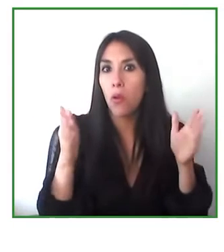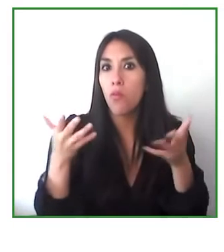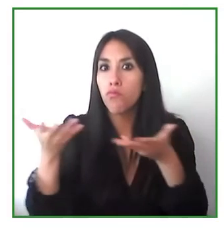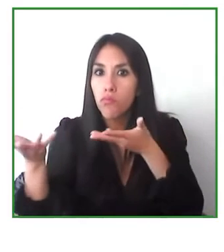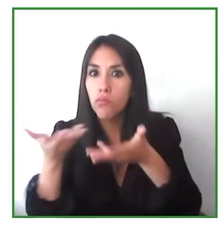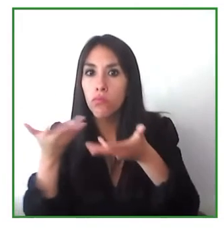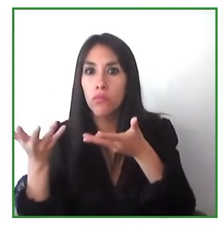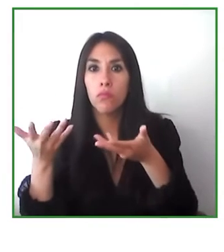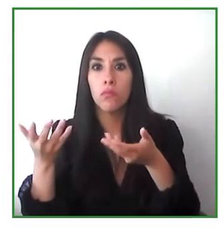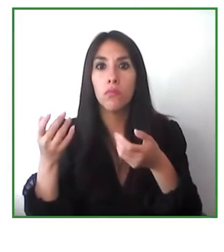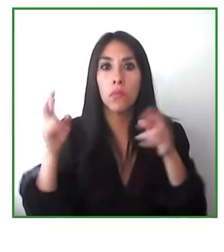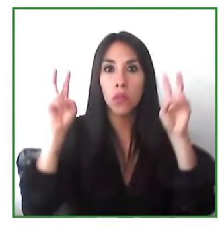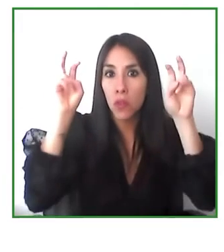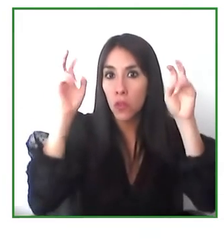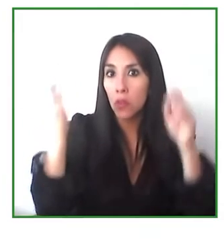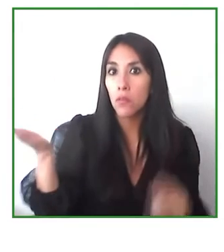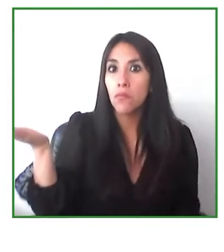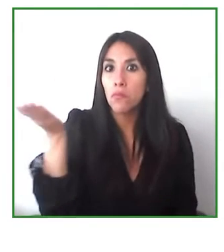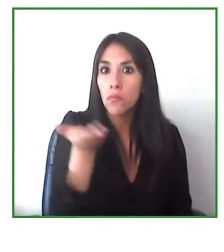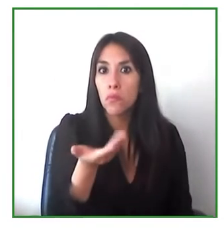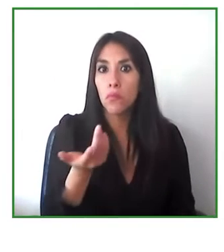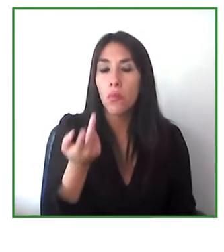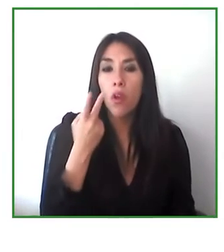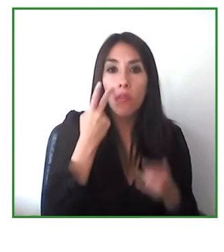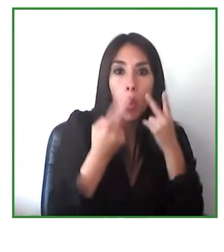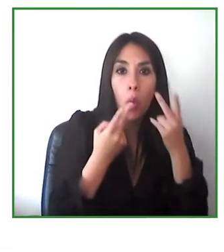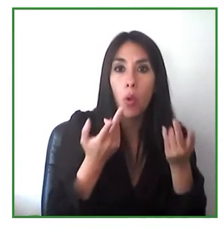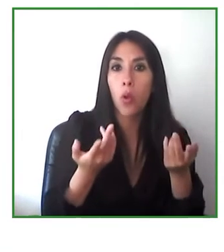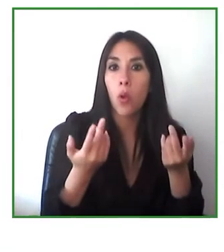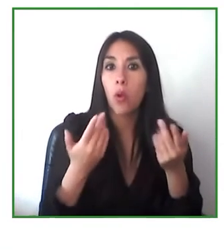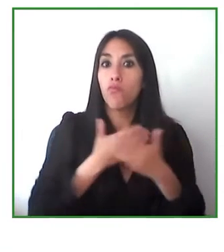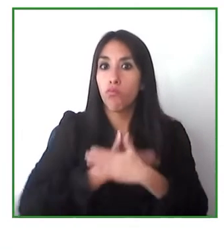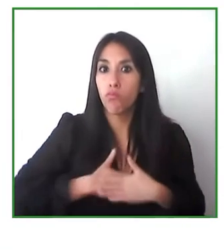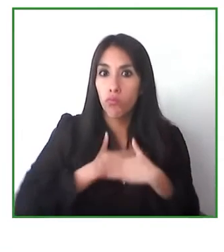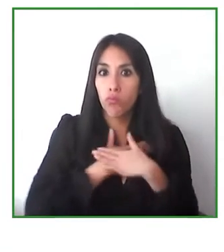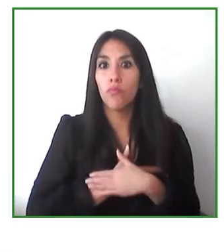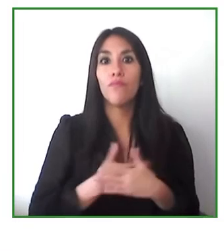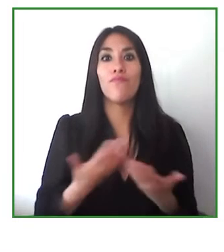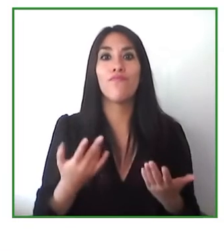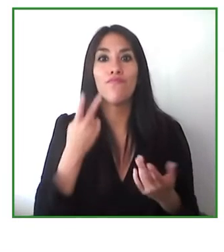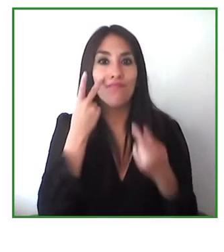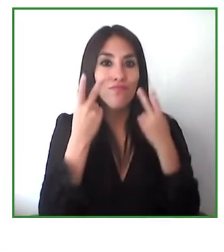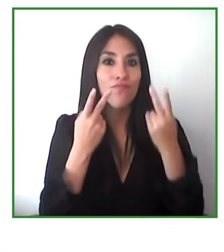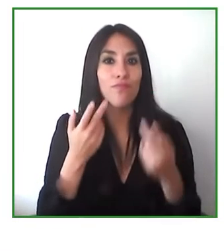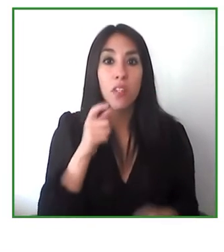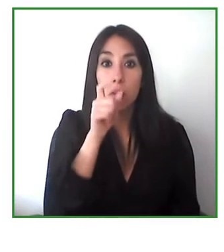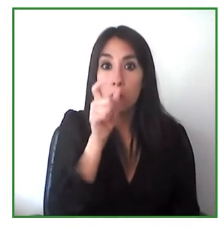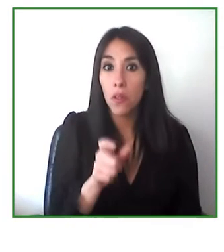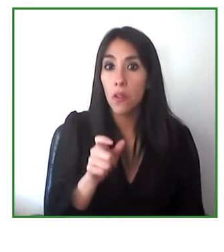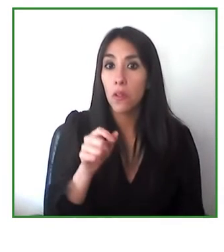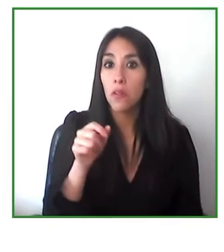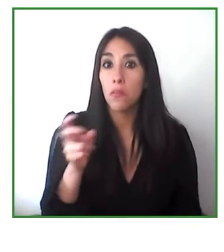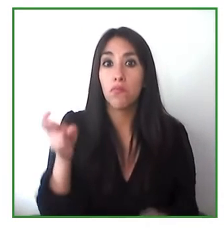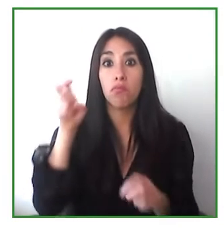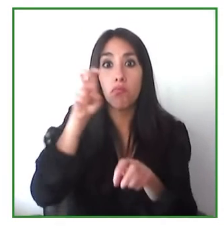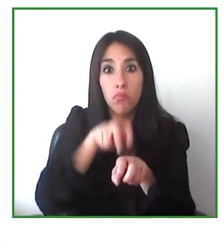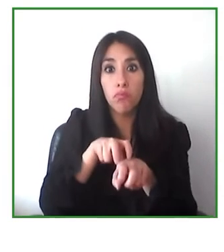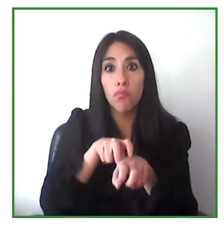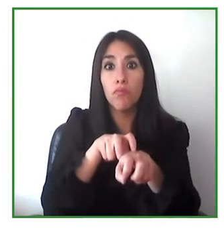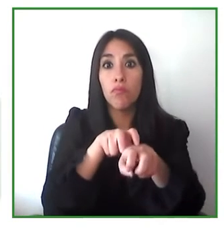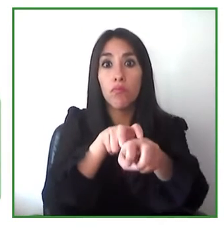living the experience is an excellent way for us to captivate